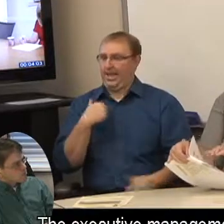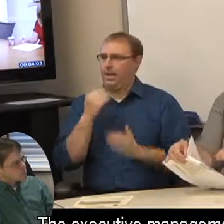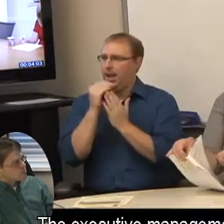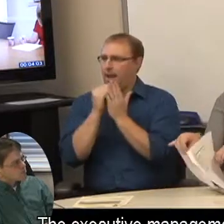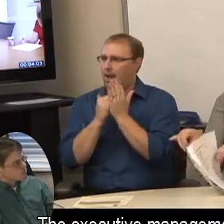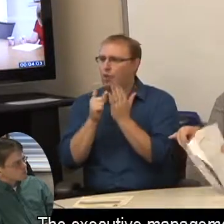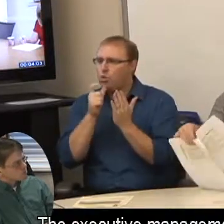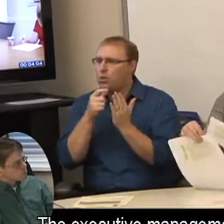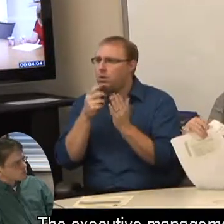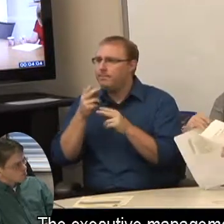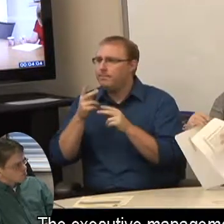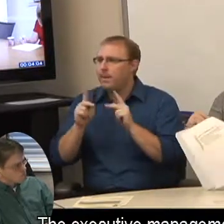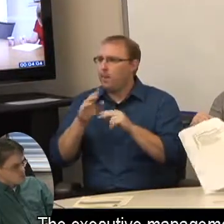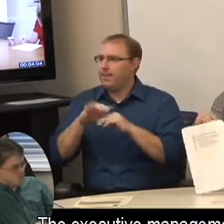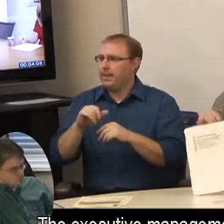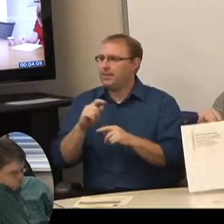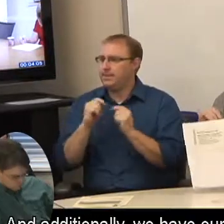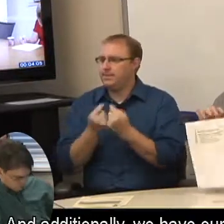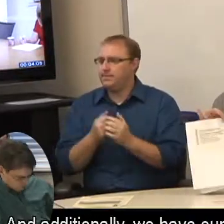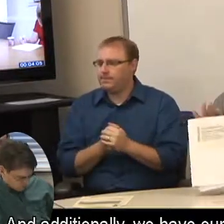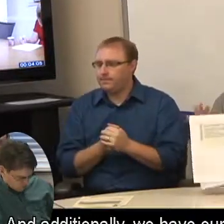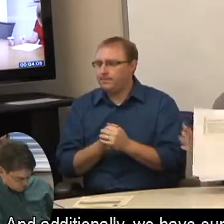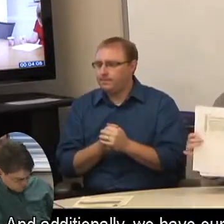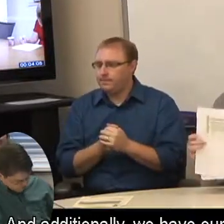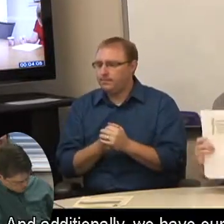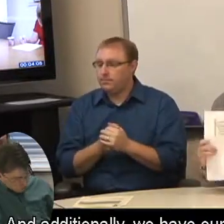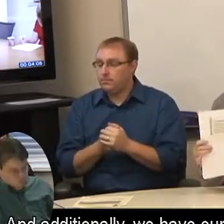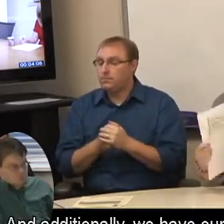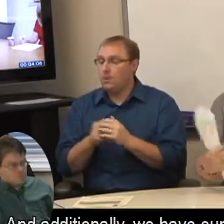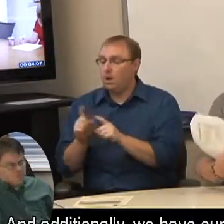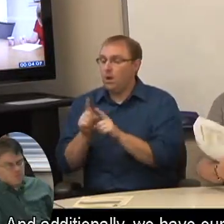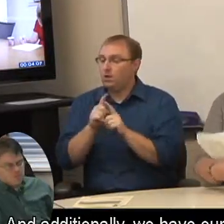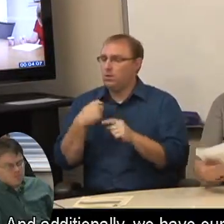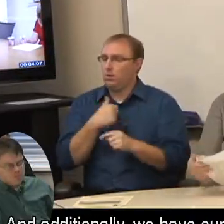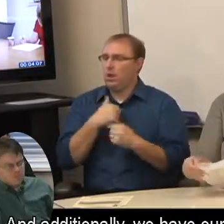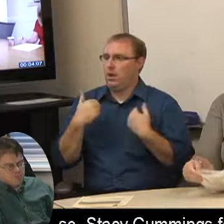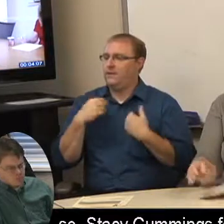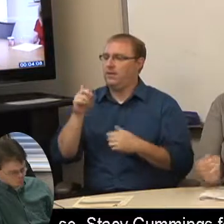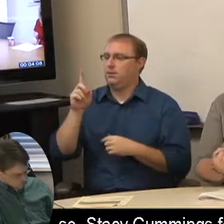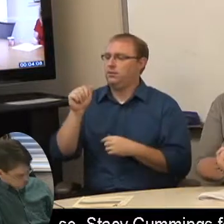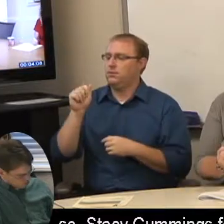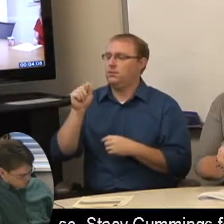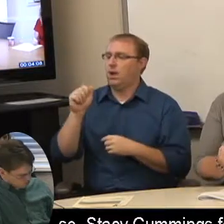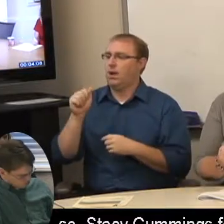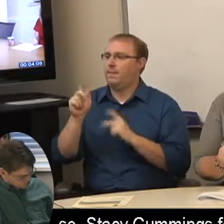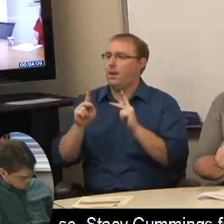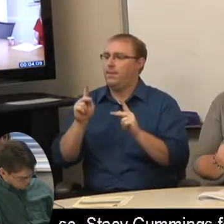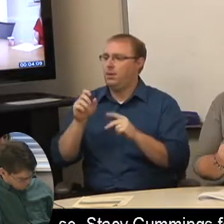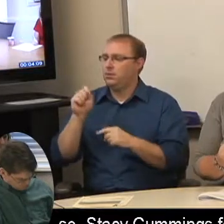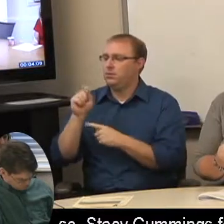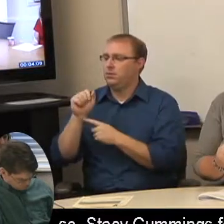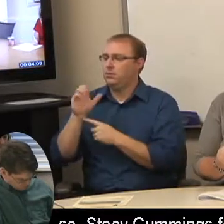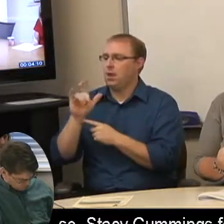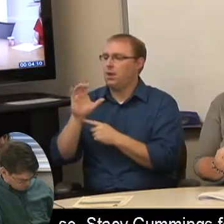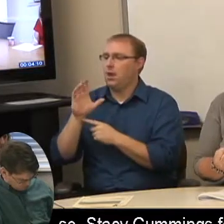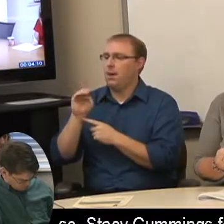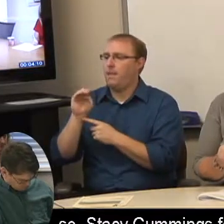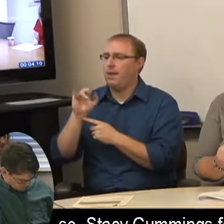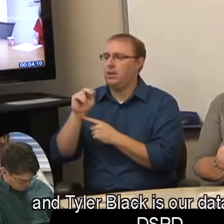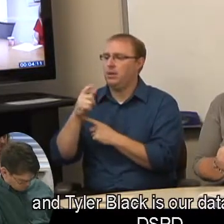The executive management team. And additionally, we have our data people, so, Stacy Cummings for VR,